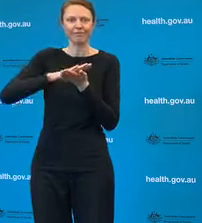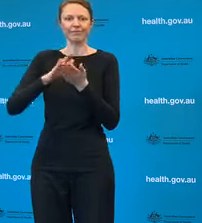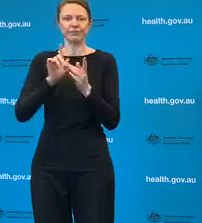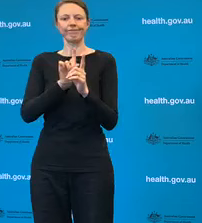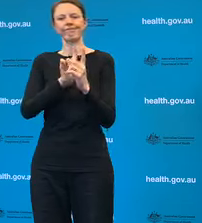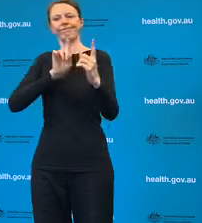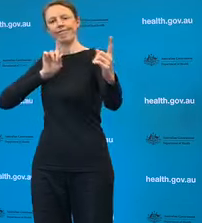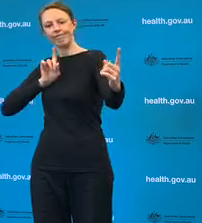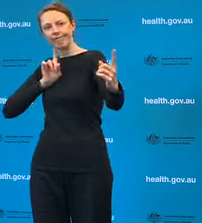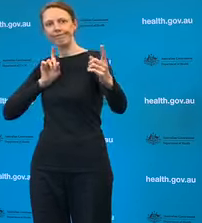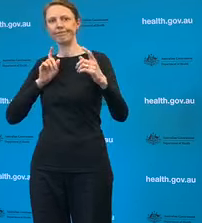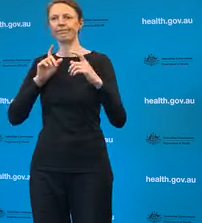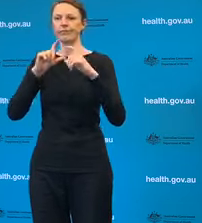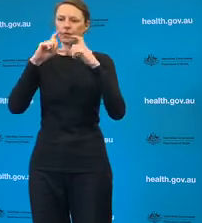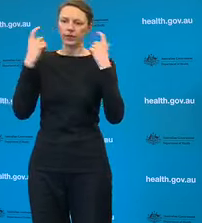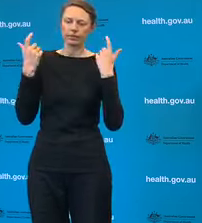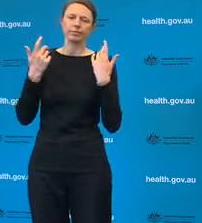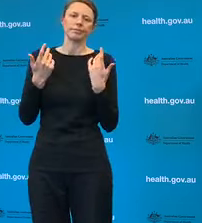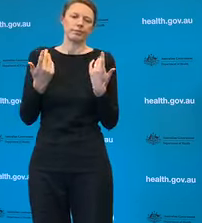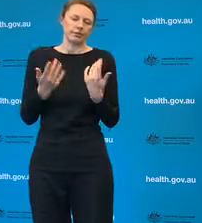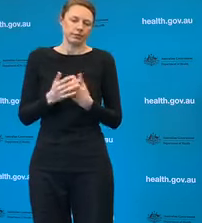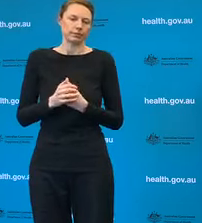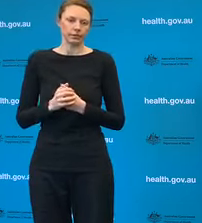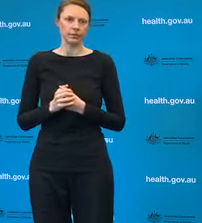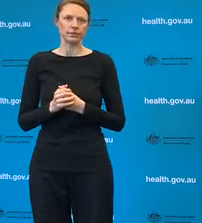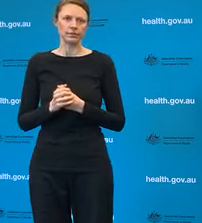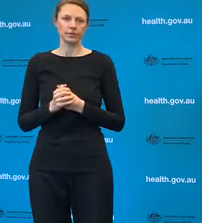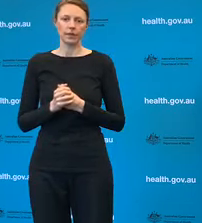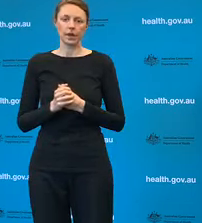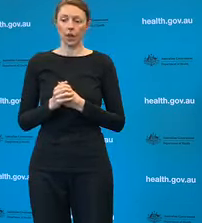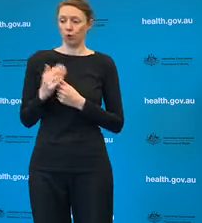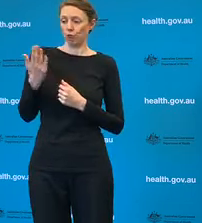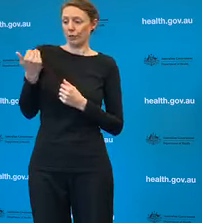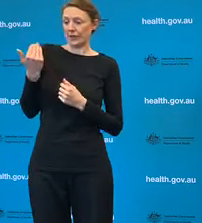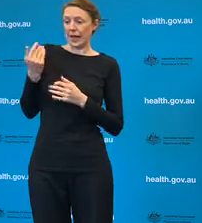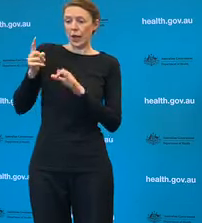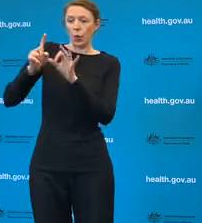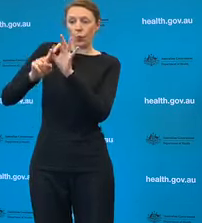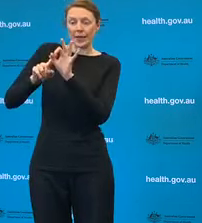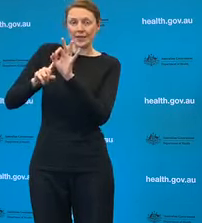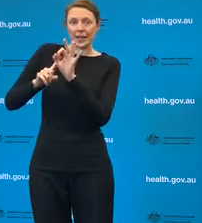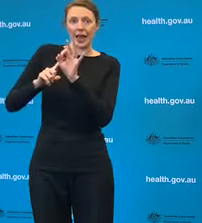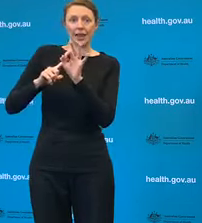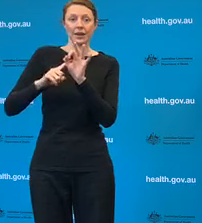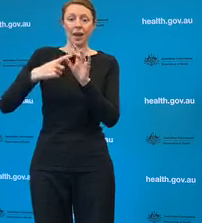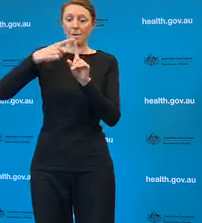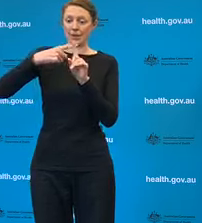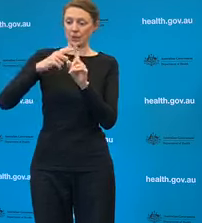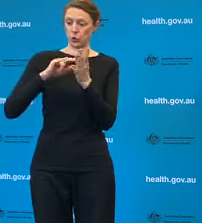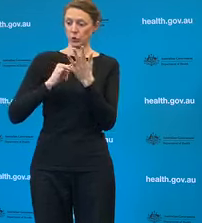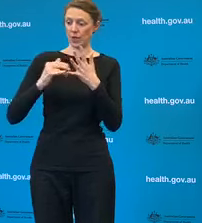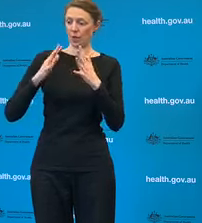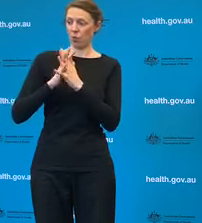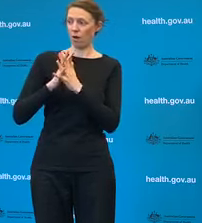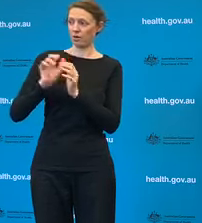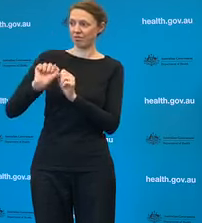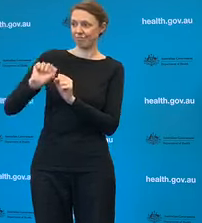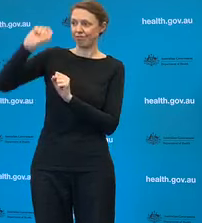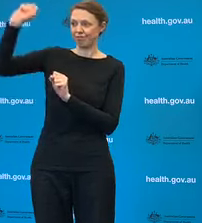the Chief Health Officers of Queensland and New South Wales just reiterate so clearly today in response to their cases.